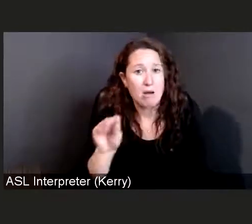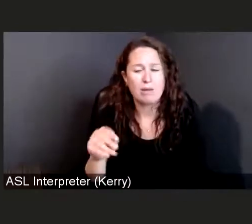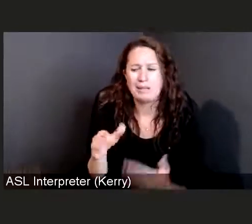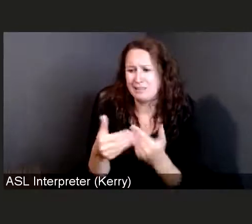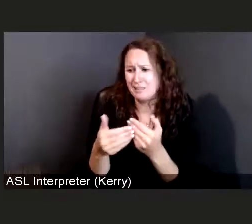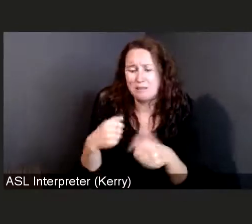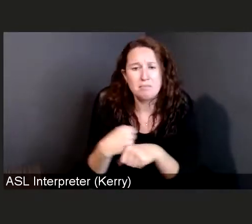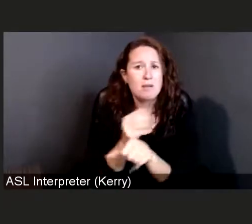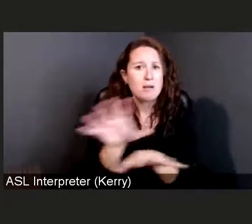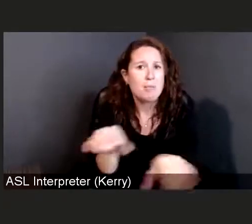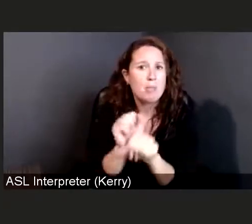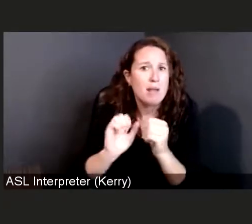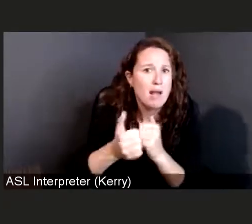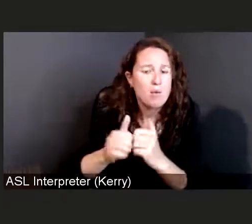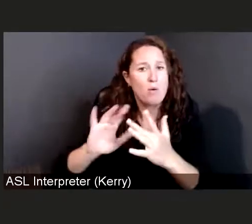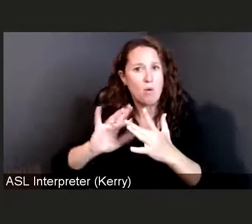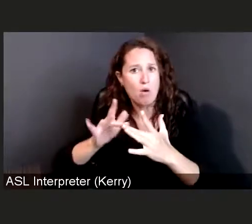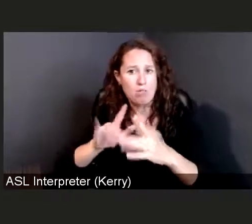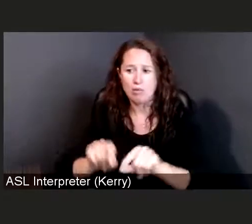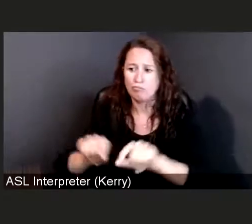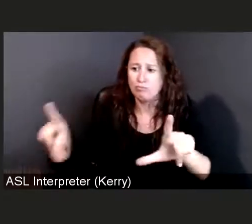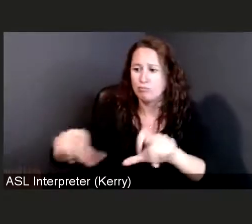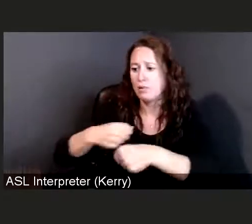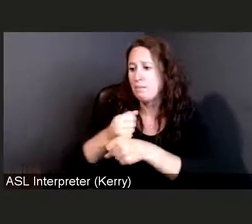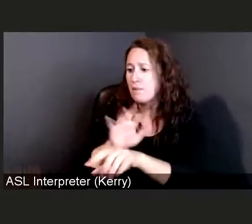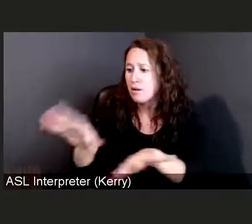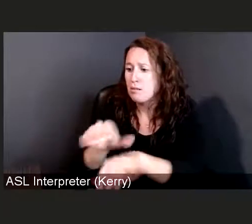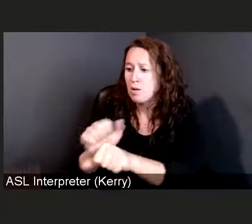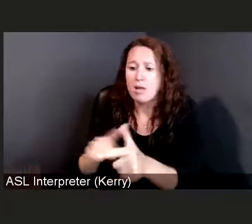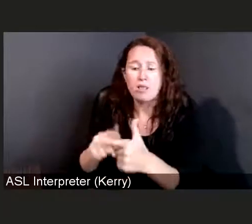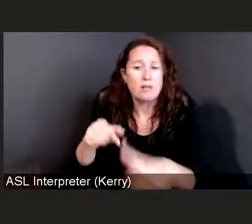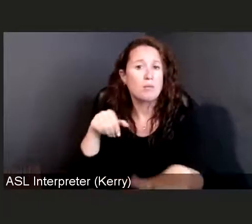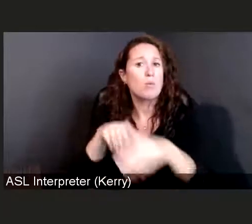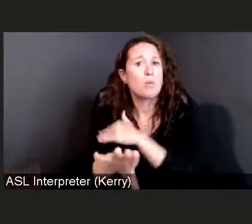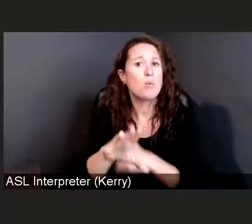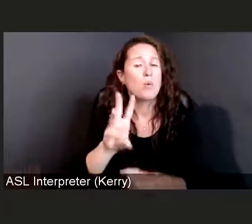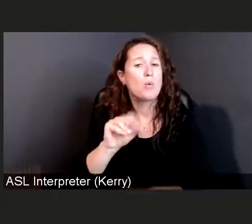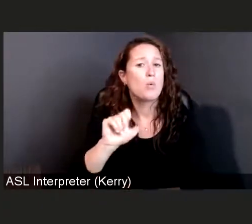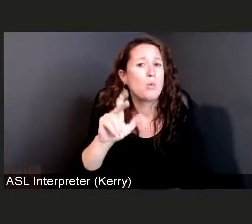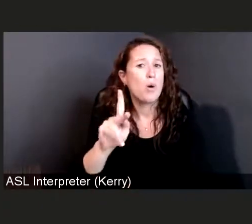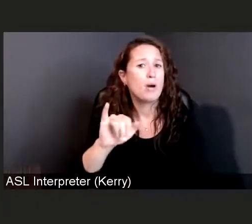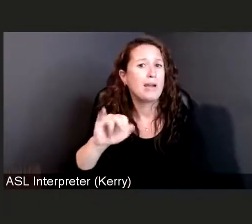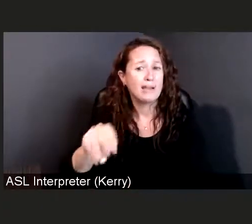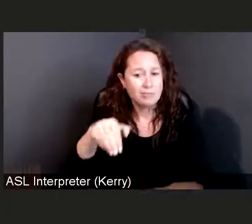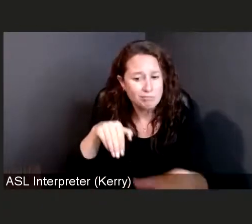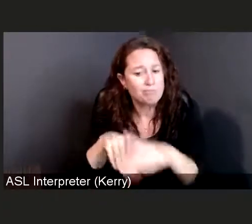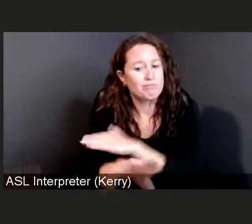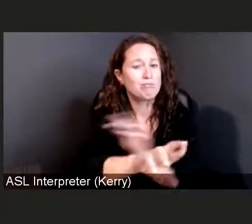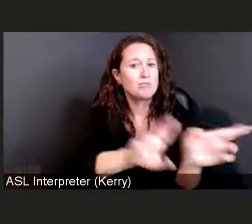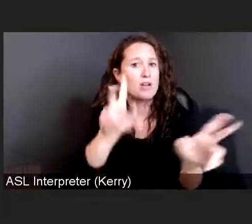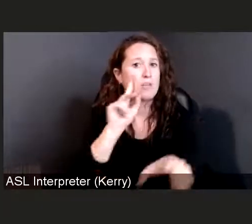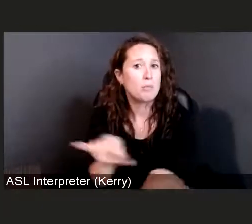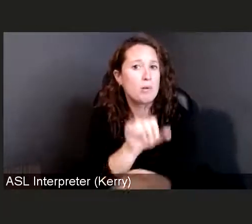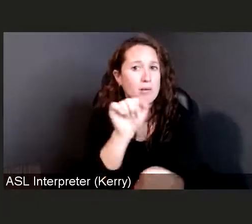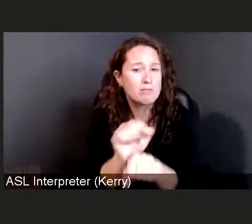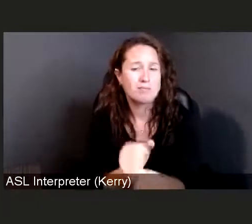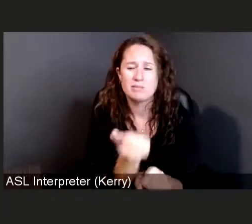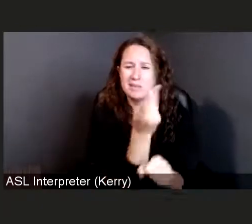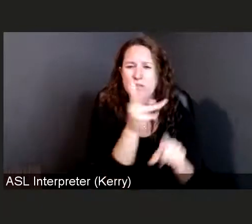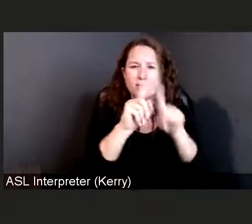and go in and be seen in a walk-in clinic. There are many opportunities, including of course our two ER's,